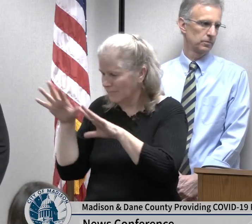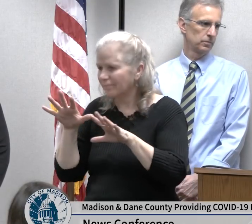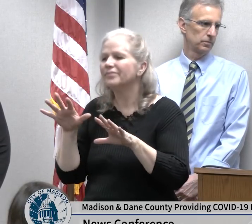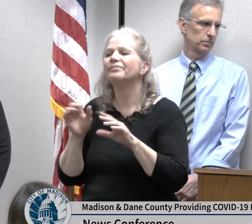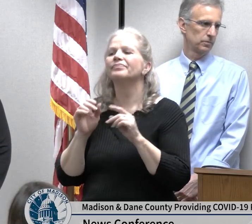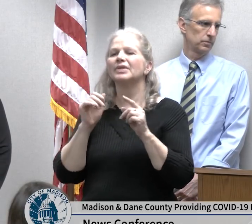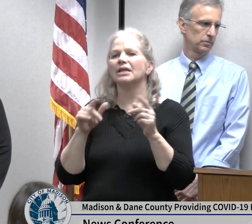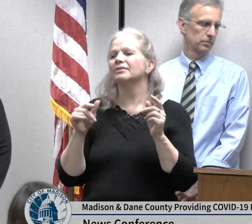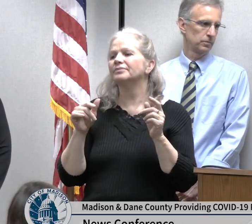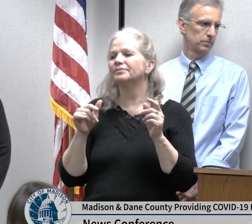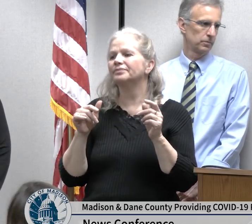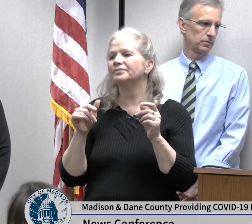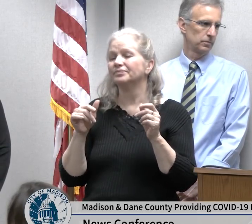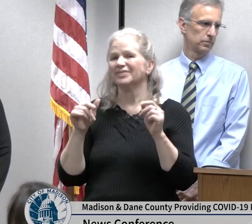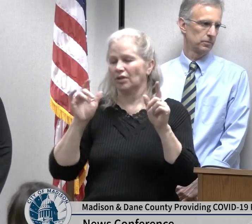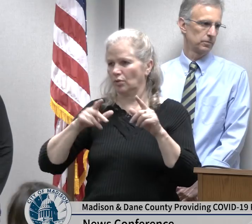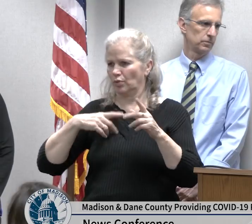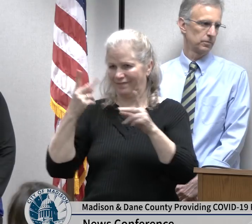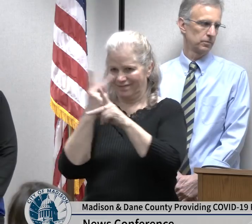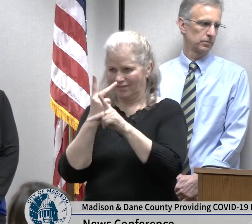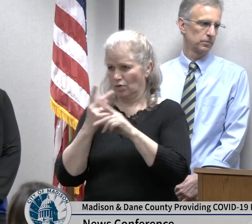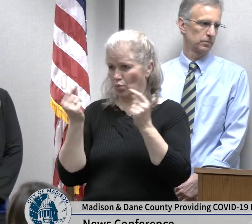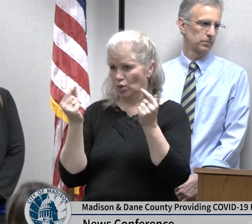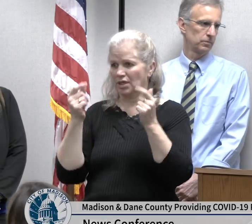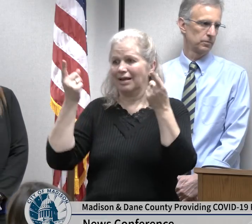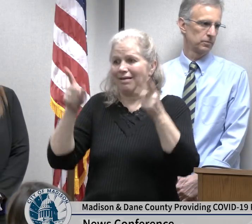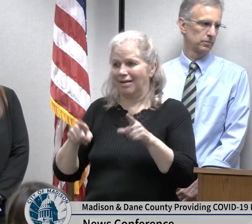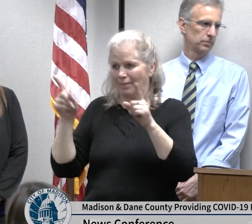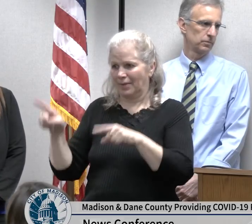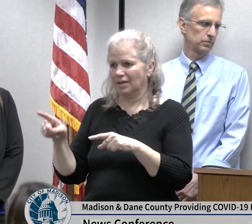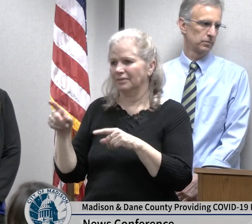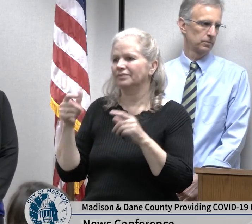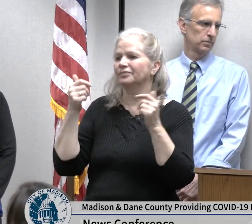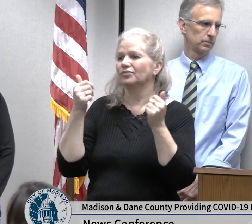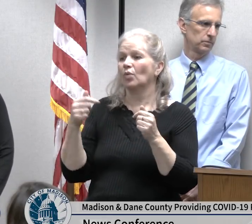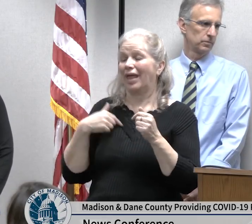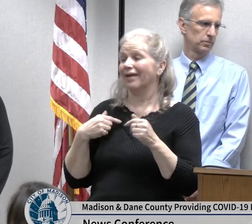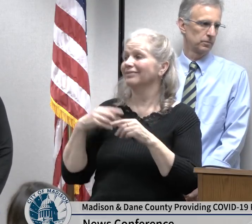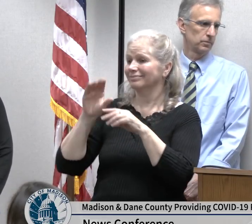state is that we would use an n95 respirator that a healthcare worker